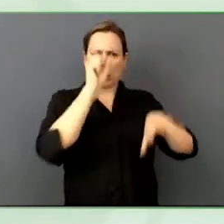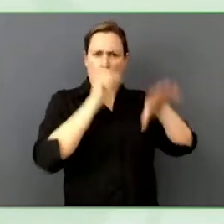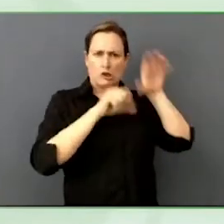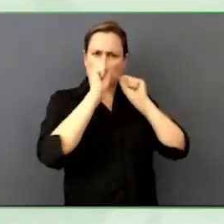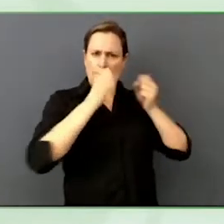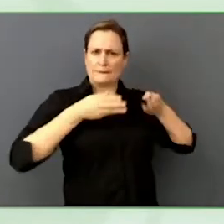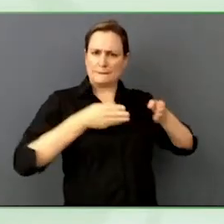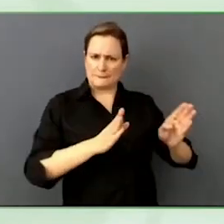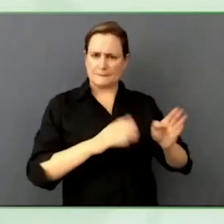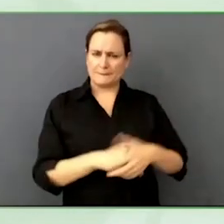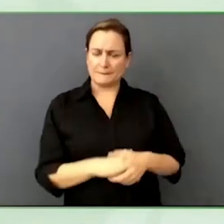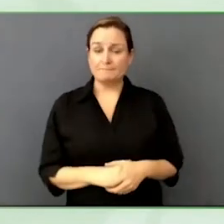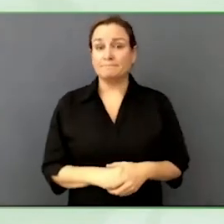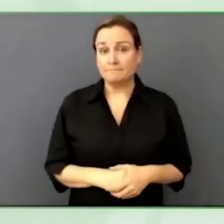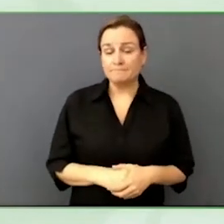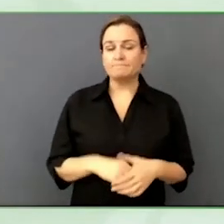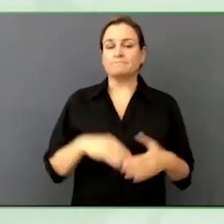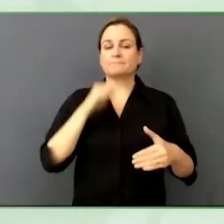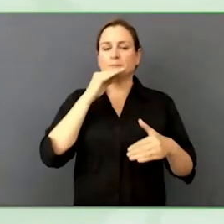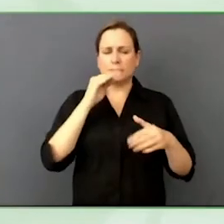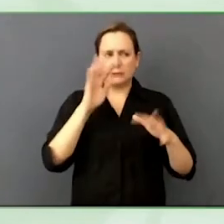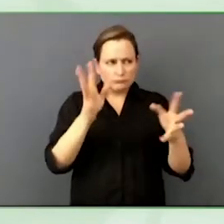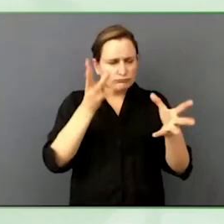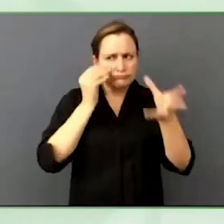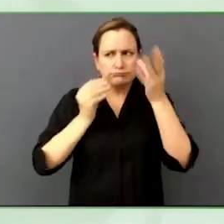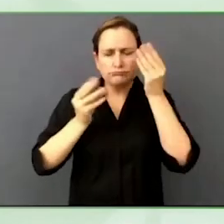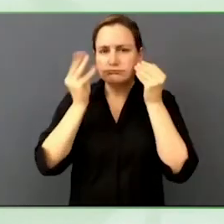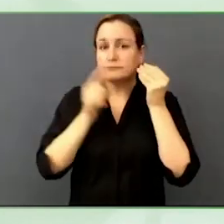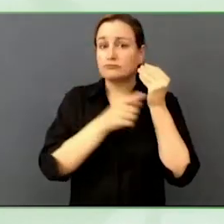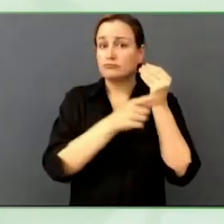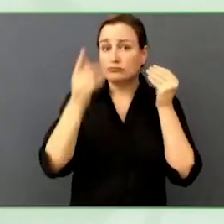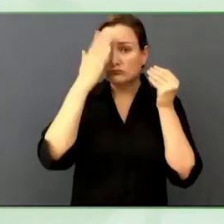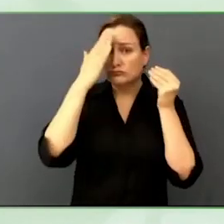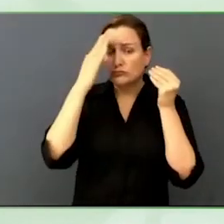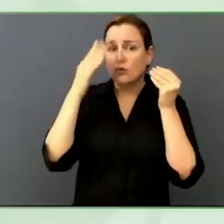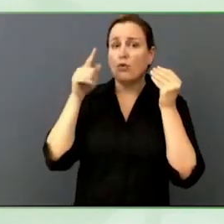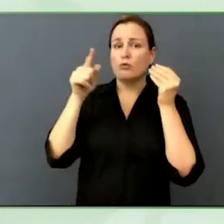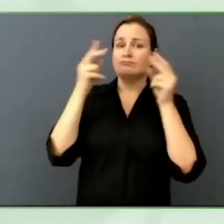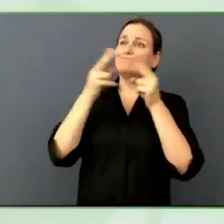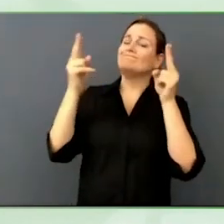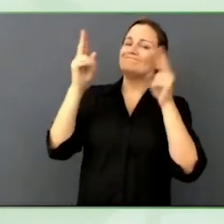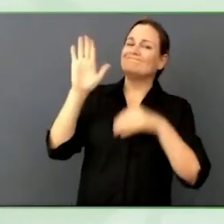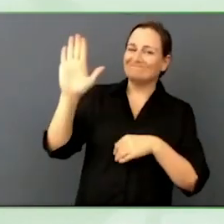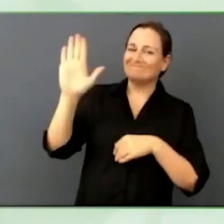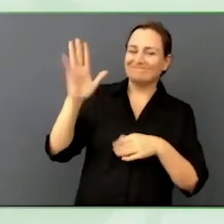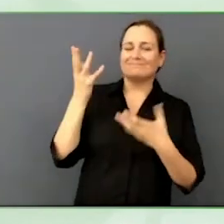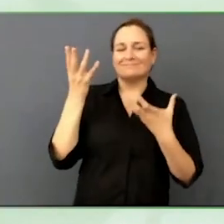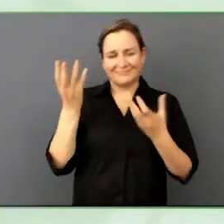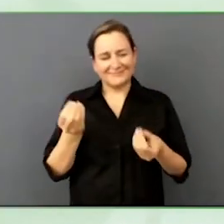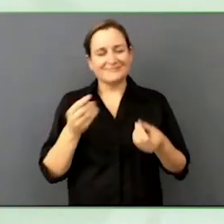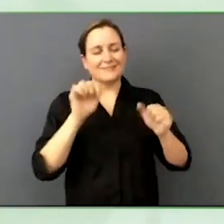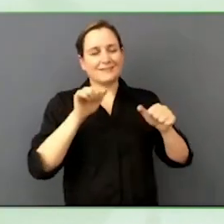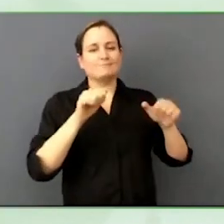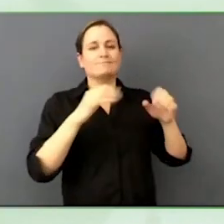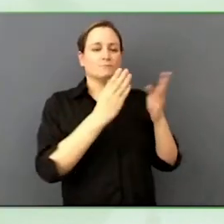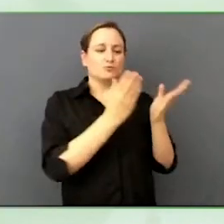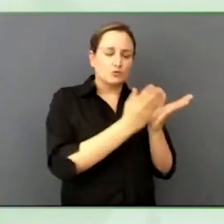For those who went to college it is divided into schools and buildings, where does accessibility come in?